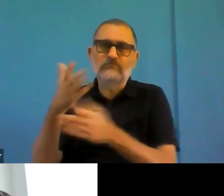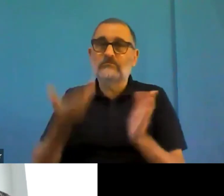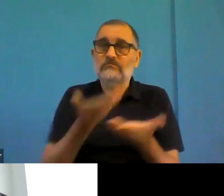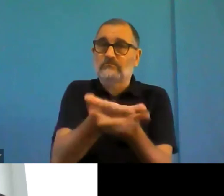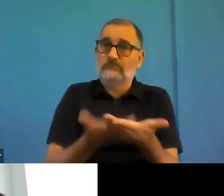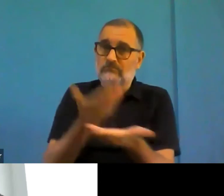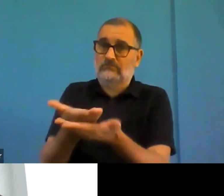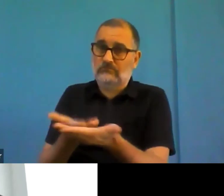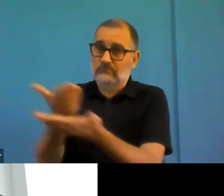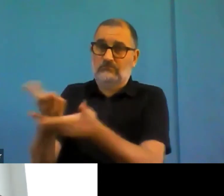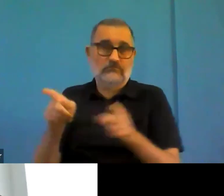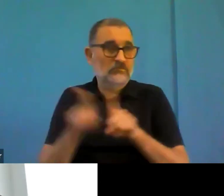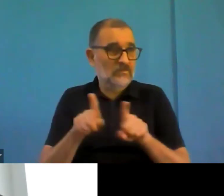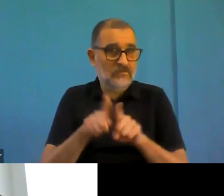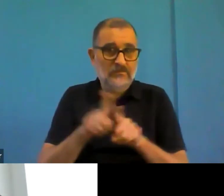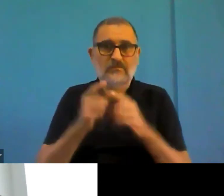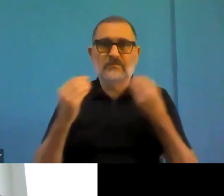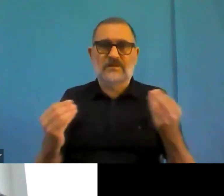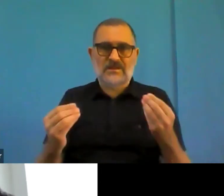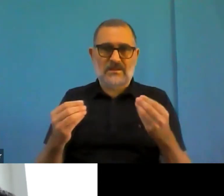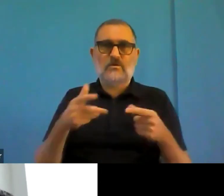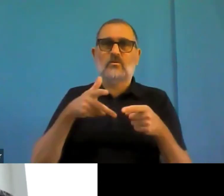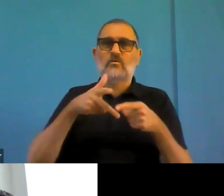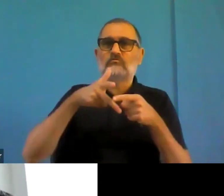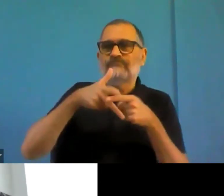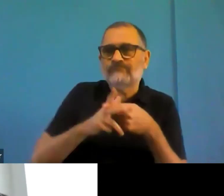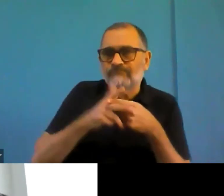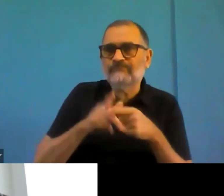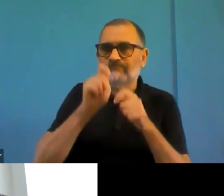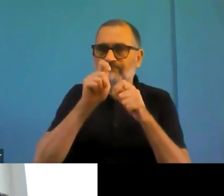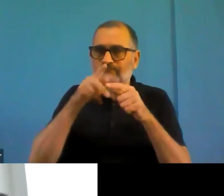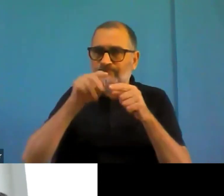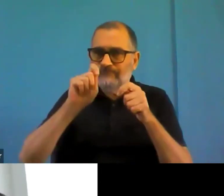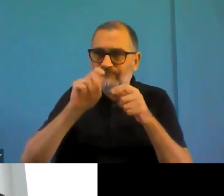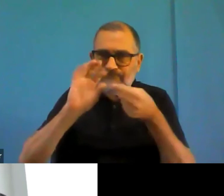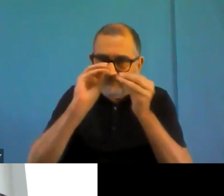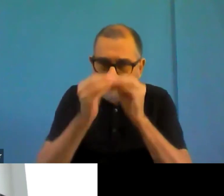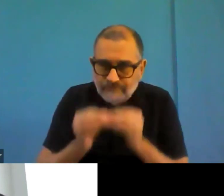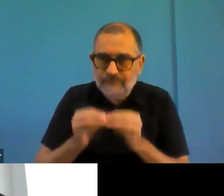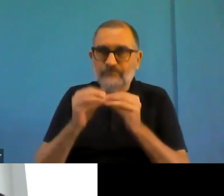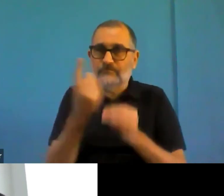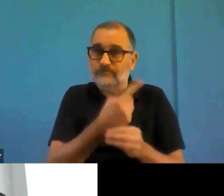inspector to ensure that the website is actually accessible, not just compliant with the way